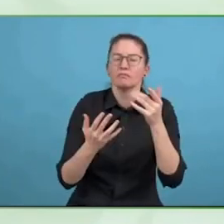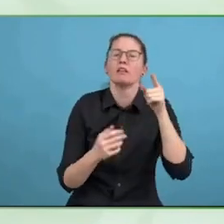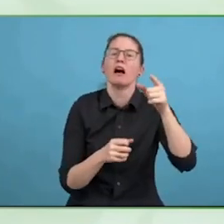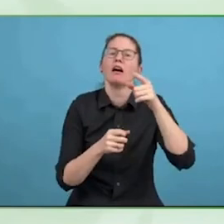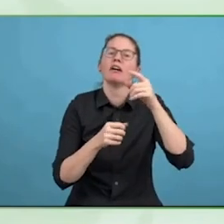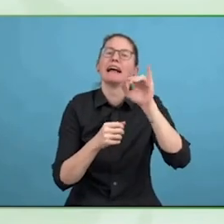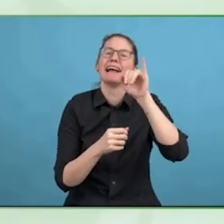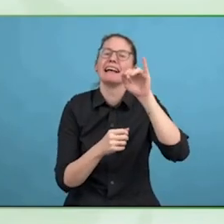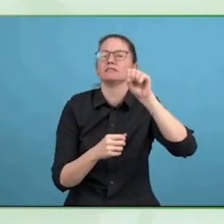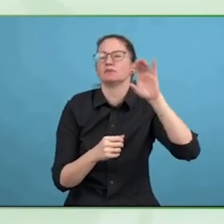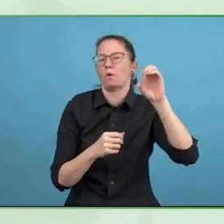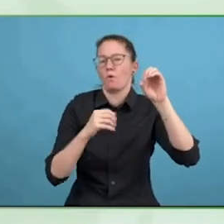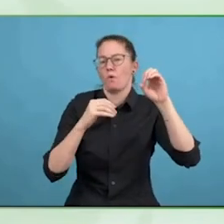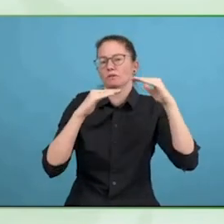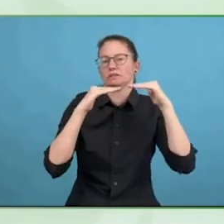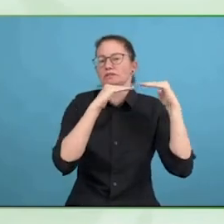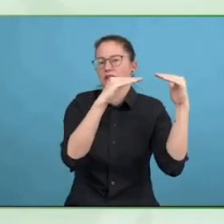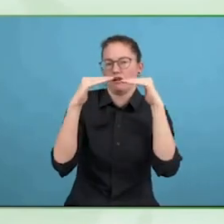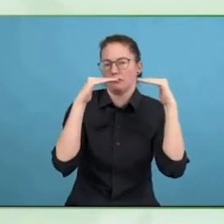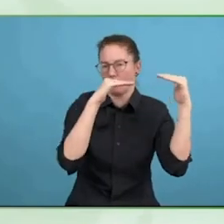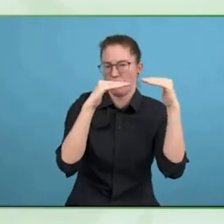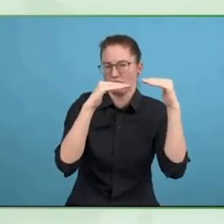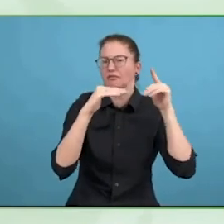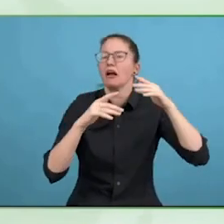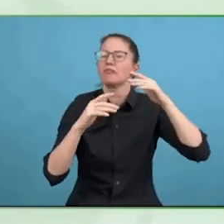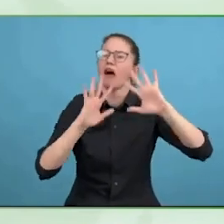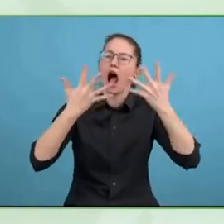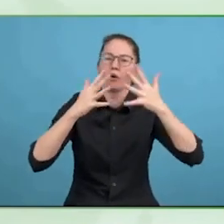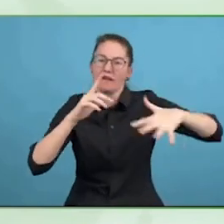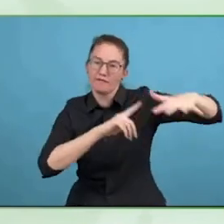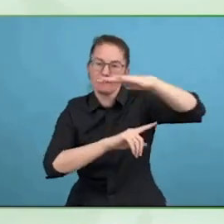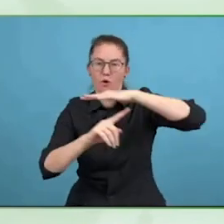to improve the accessibility of the built environment, they start to do